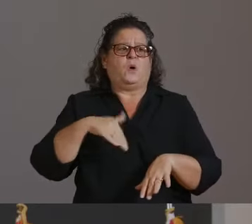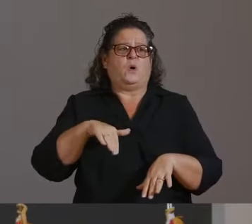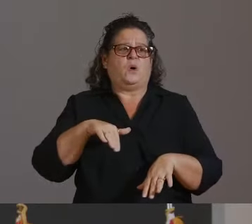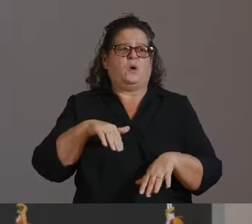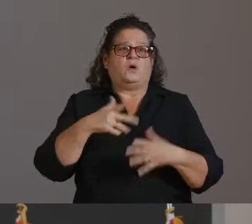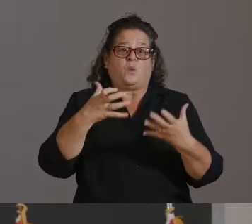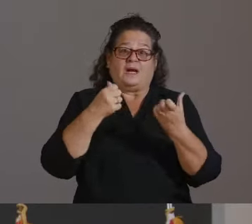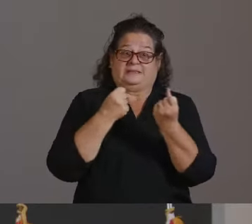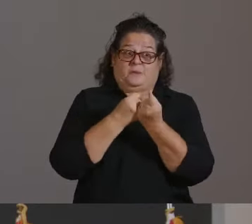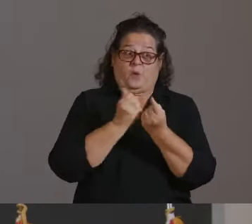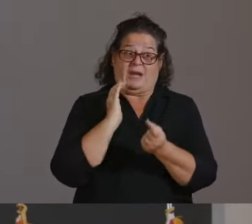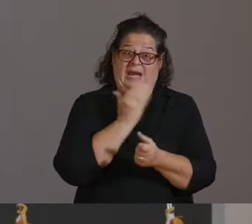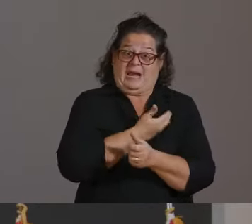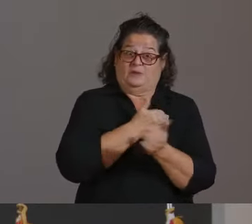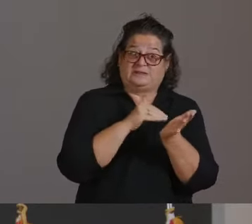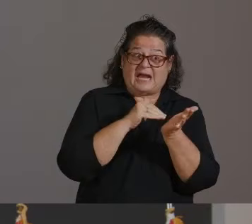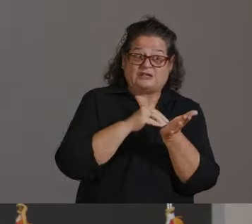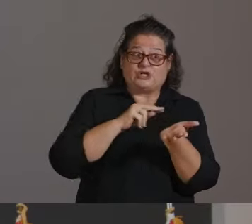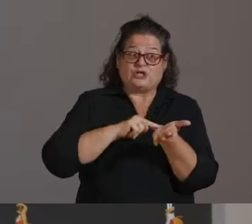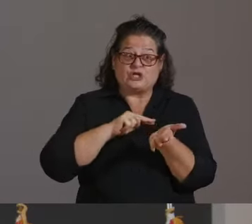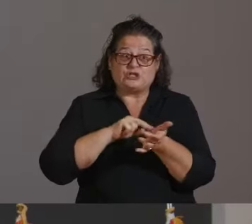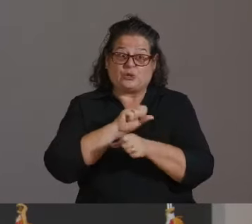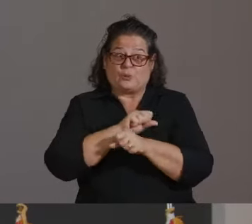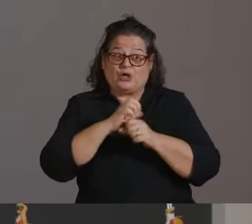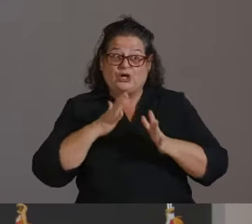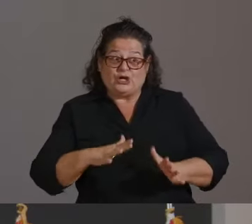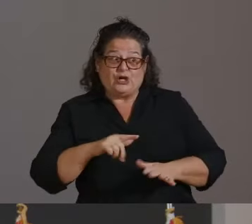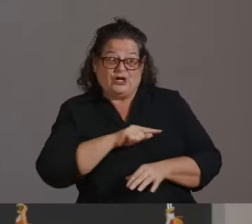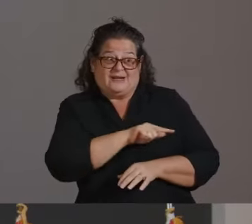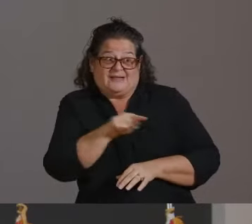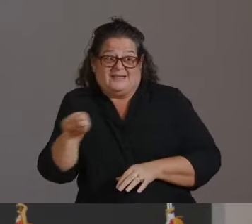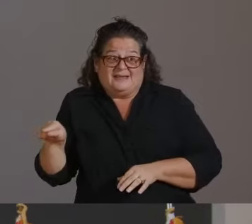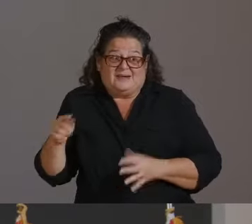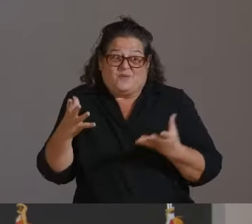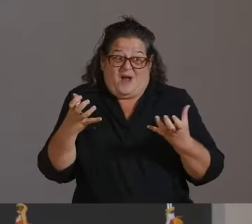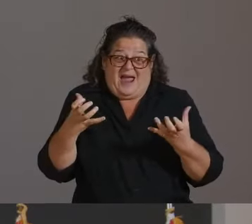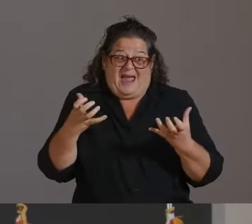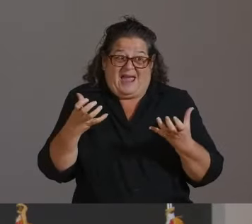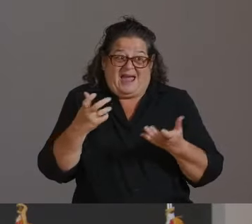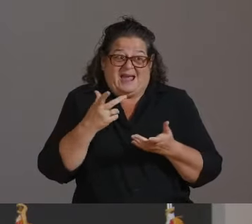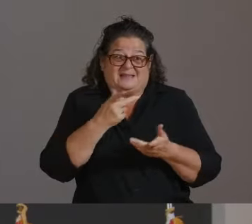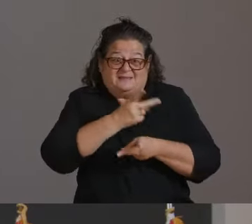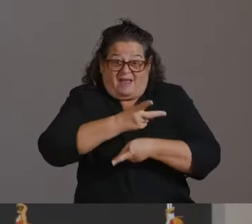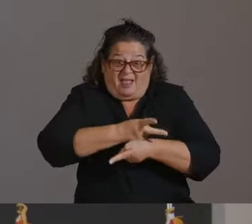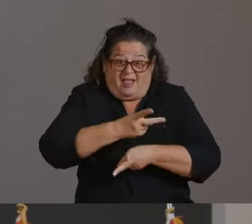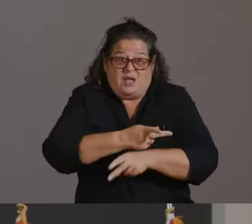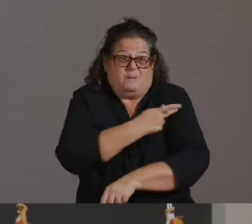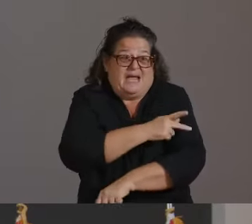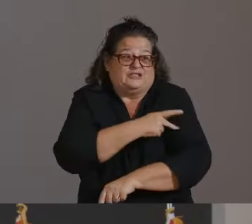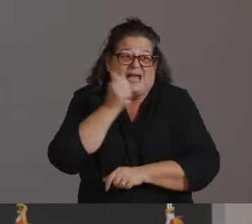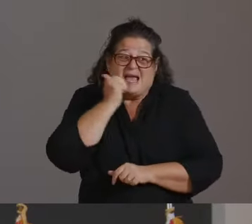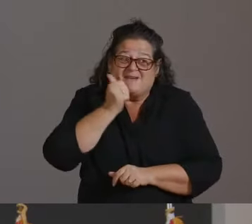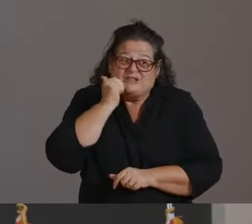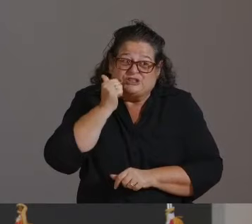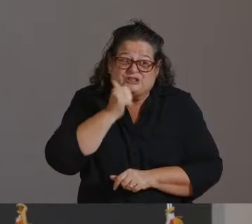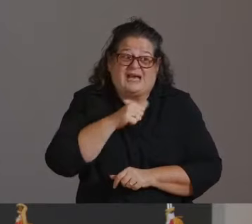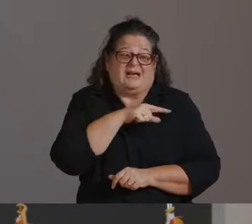HEROS WHO ARE ON THE FRONT LINES OF PATIENT CARE EVERY SINGLE DAY, PLEASE GET THE FLU SHOT.